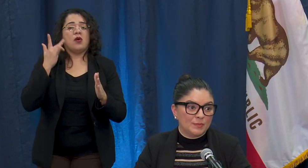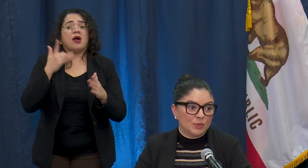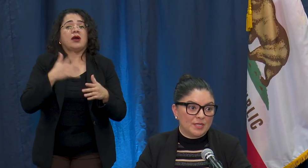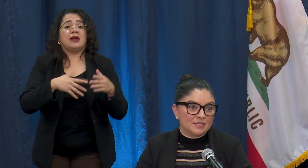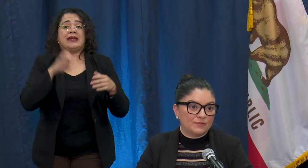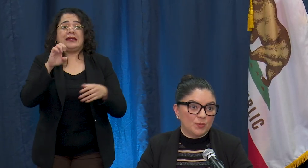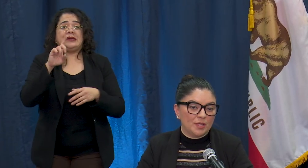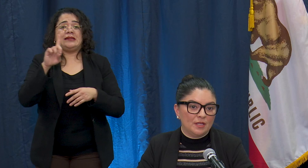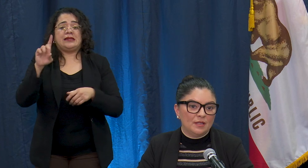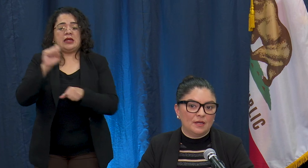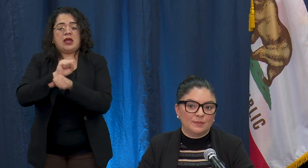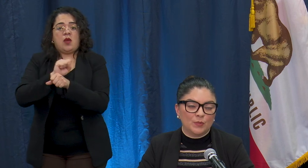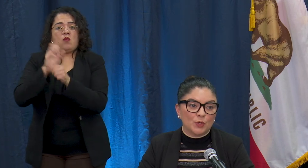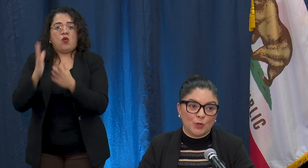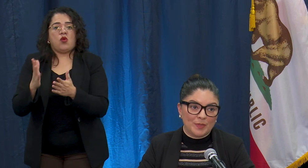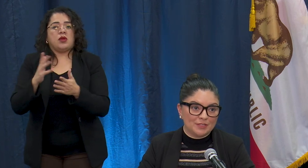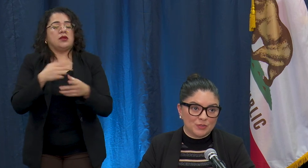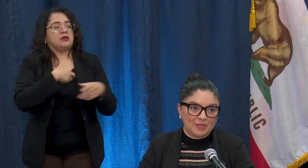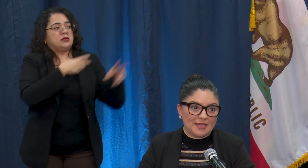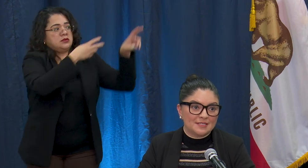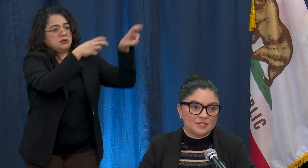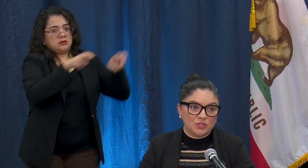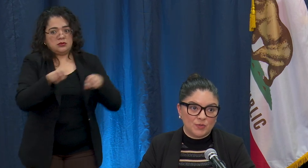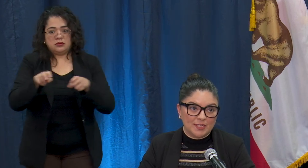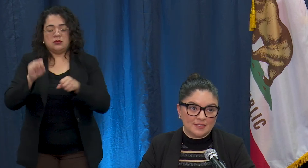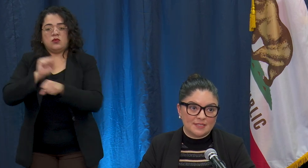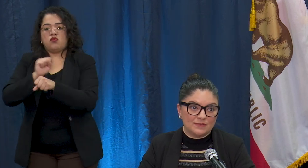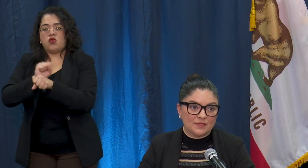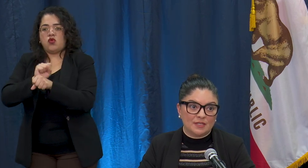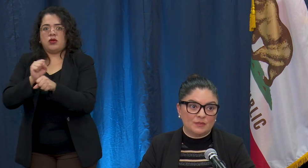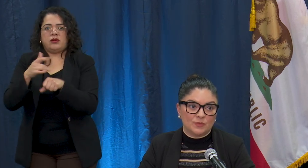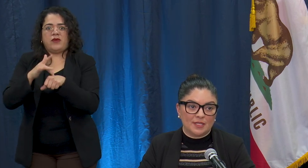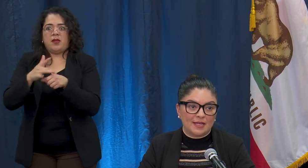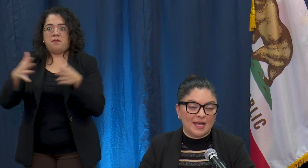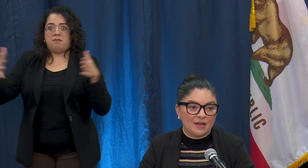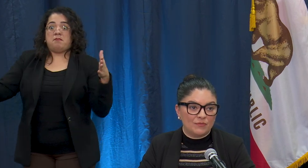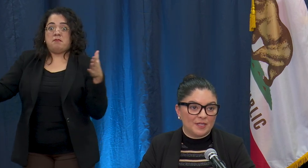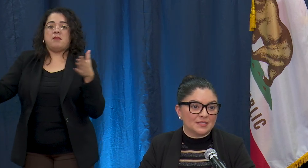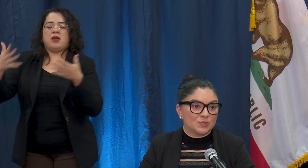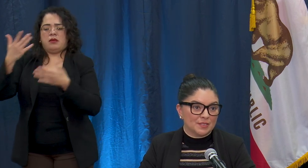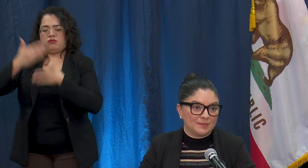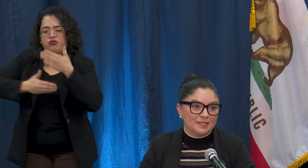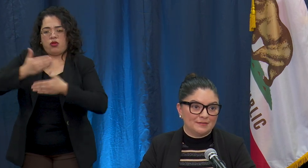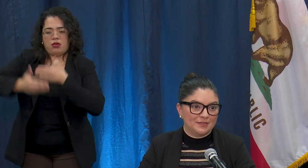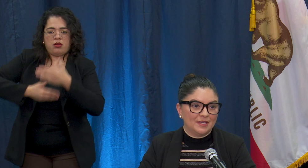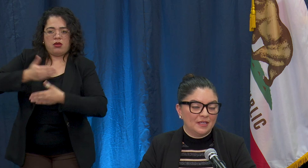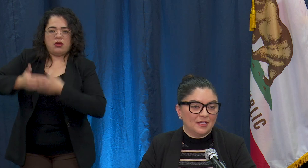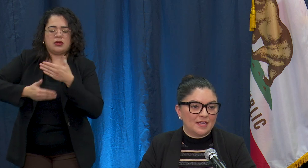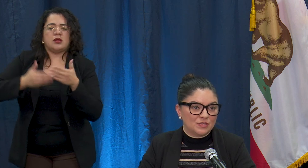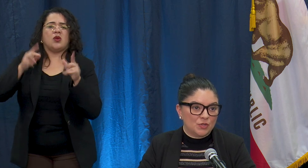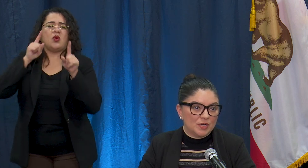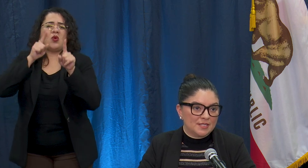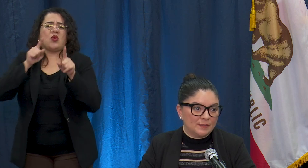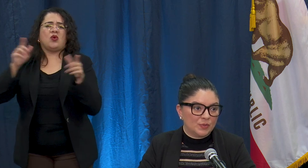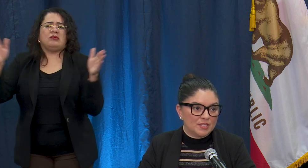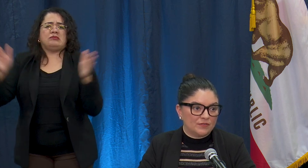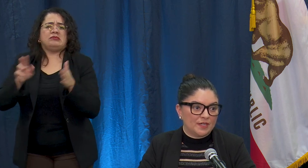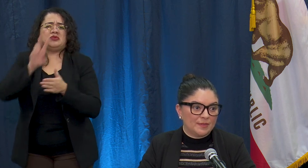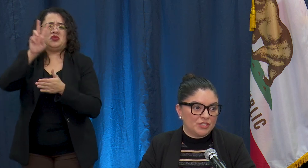employees if you will, we're hoping to shorten that to two weeks if not a week and a half, but it's really been as you know our state employees are very much